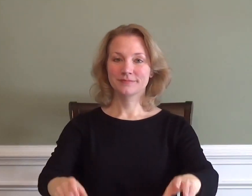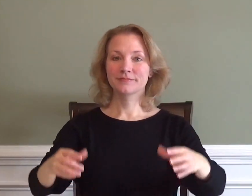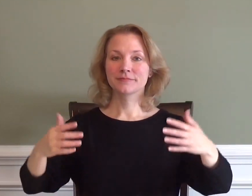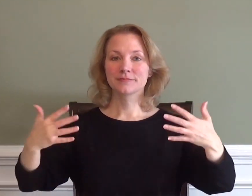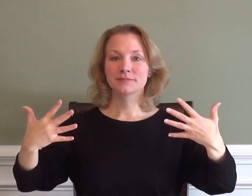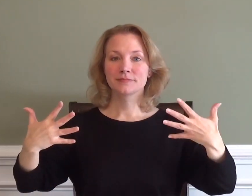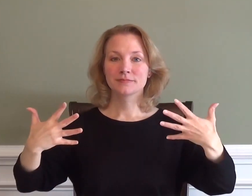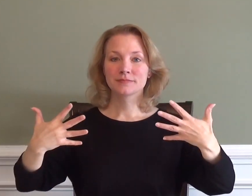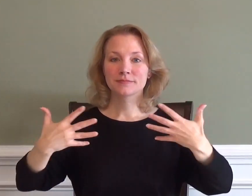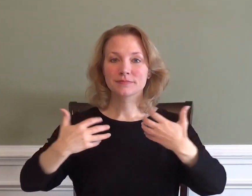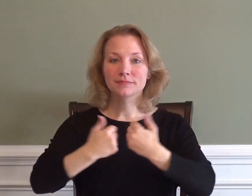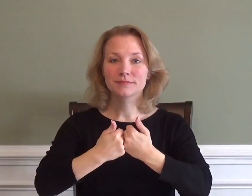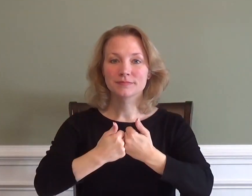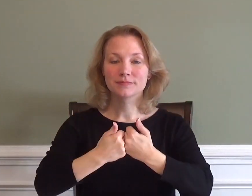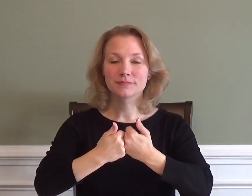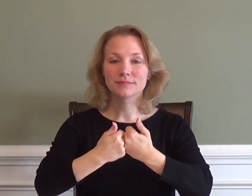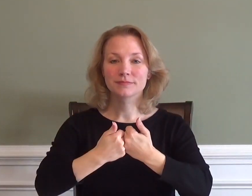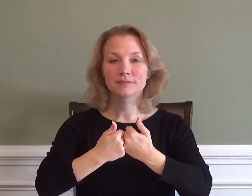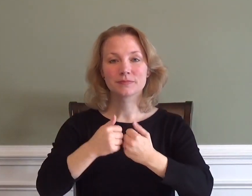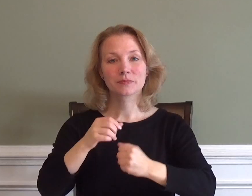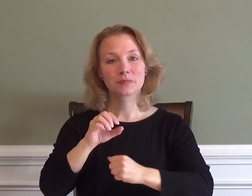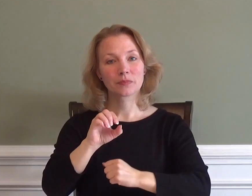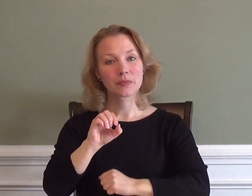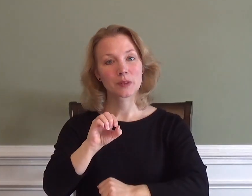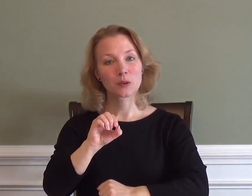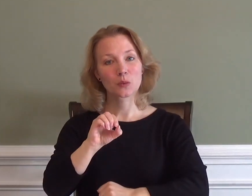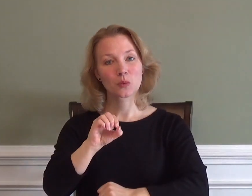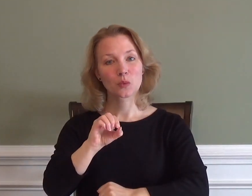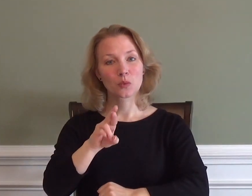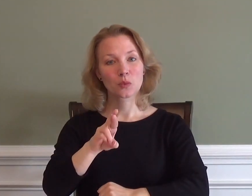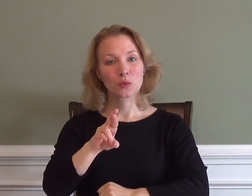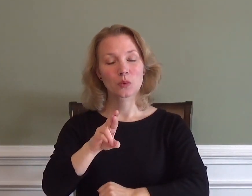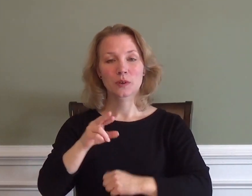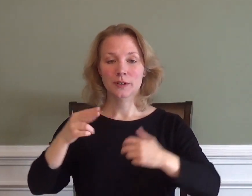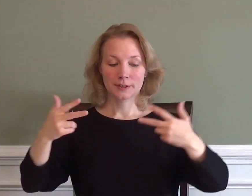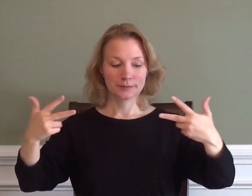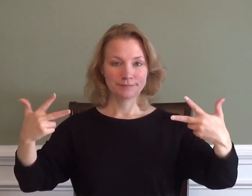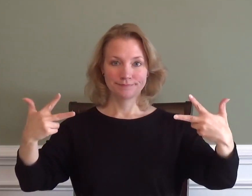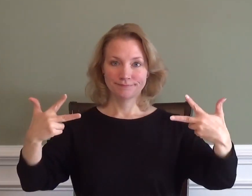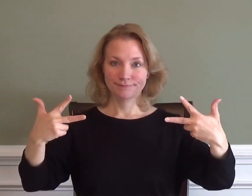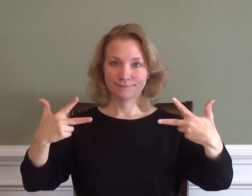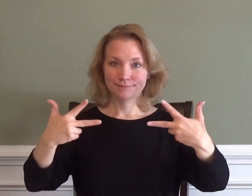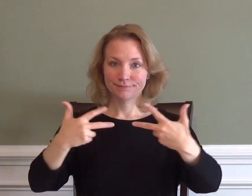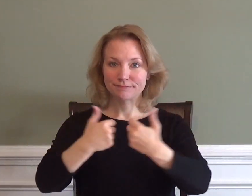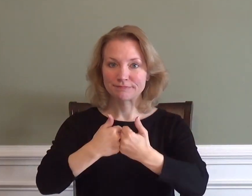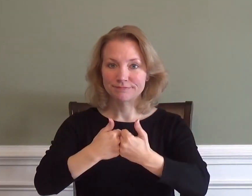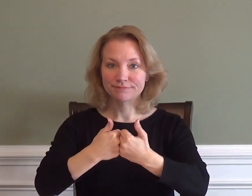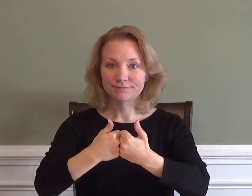CAR ACCIDENT